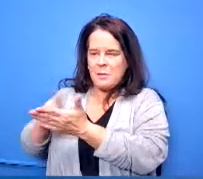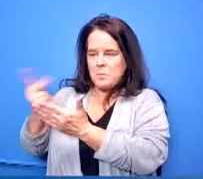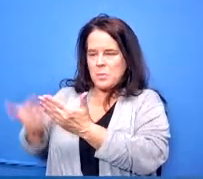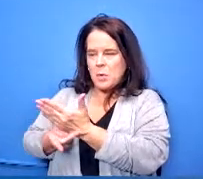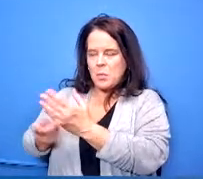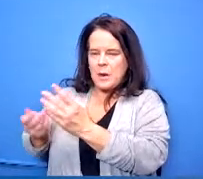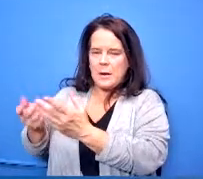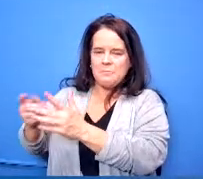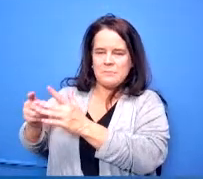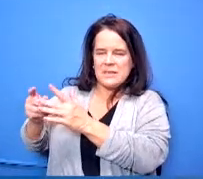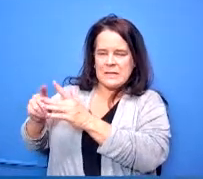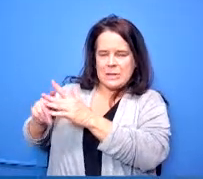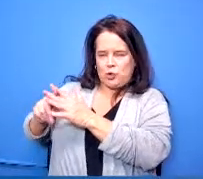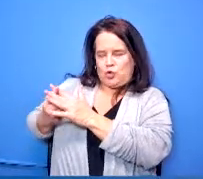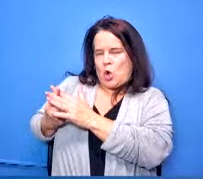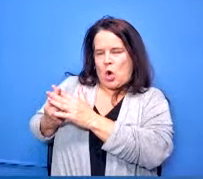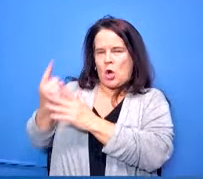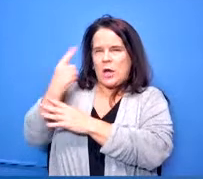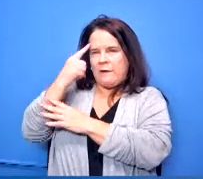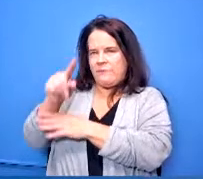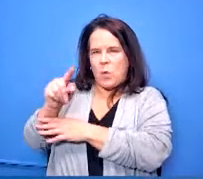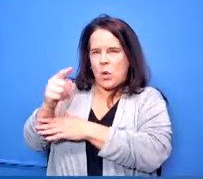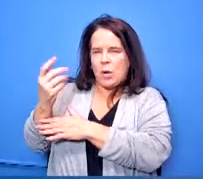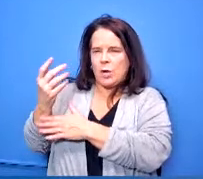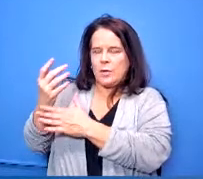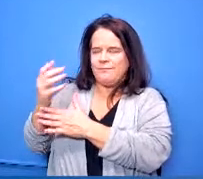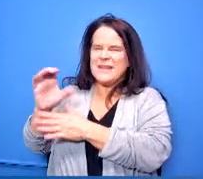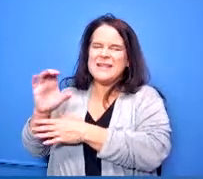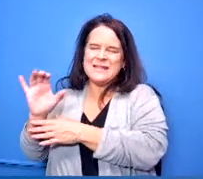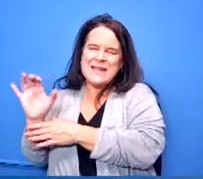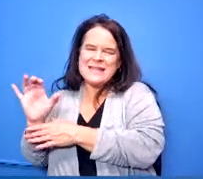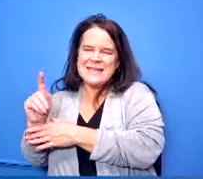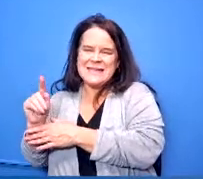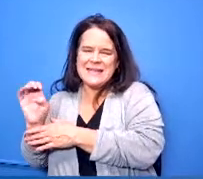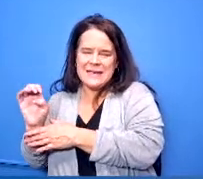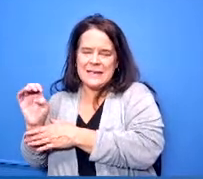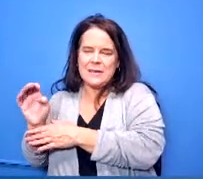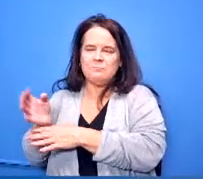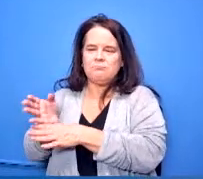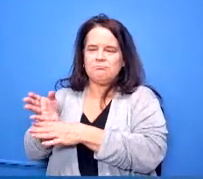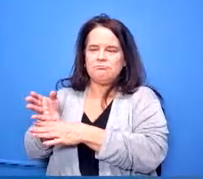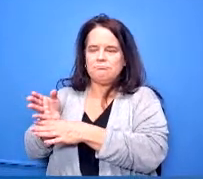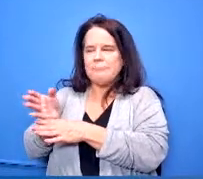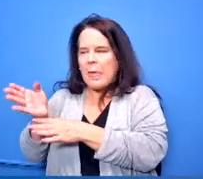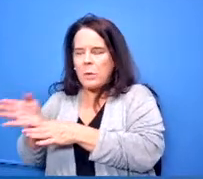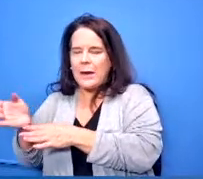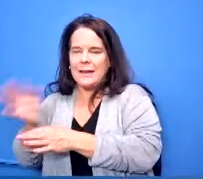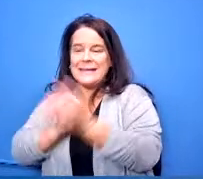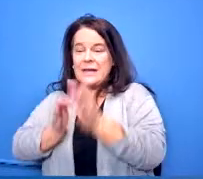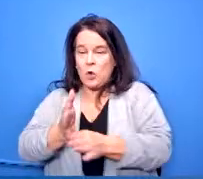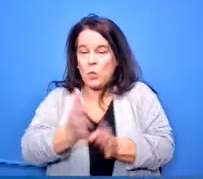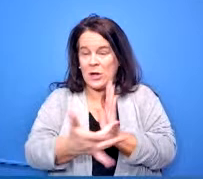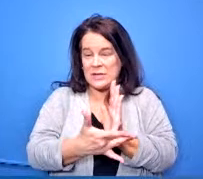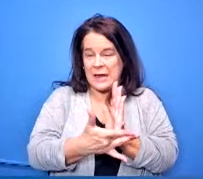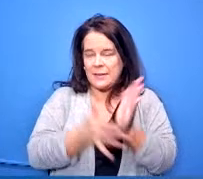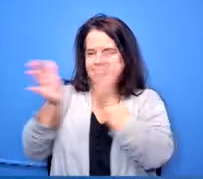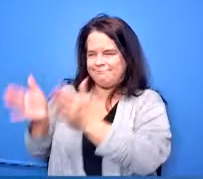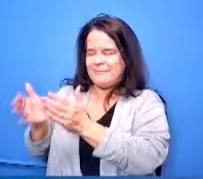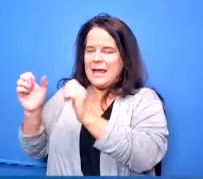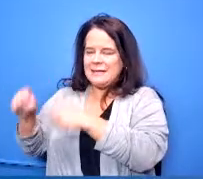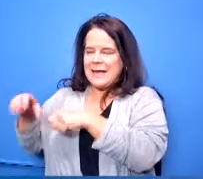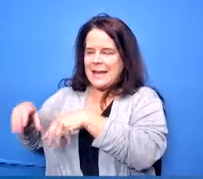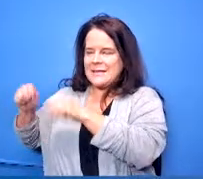basically it is a ccp pathway as opposed to career tech where kids can take three general education